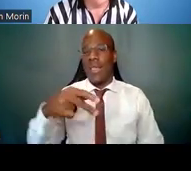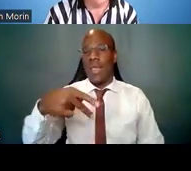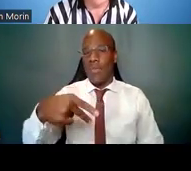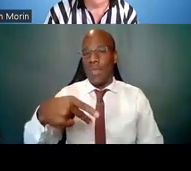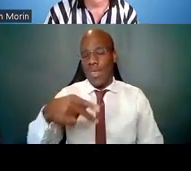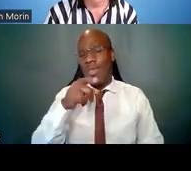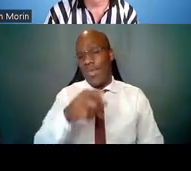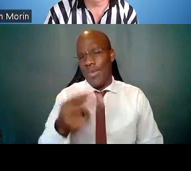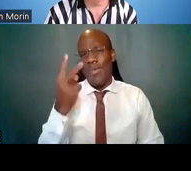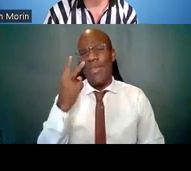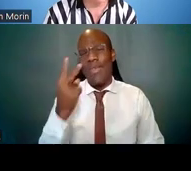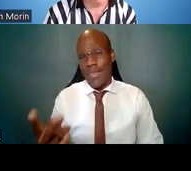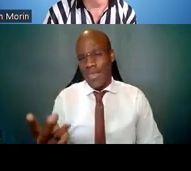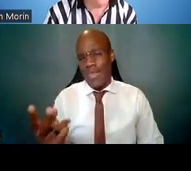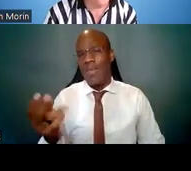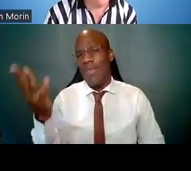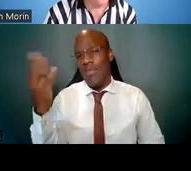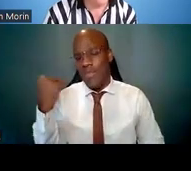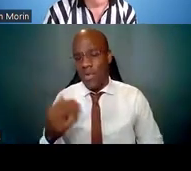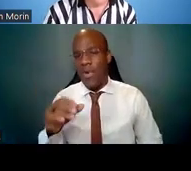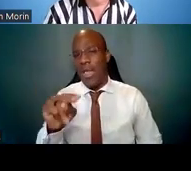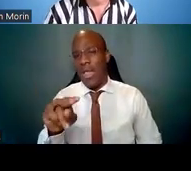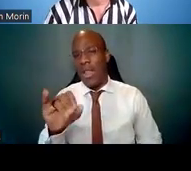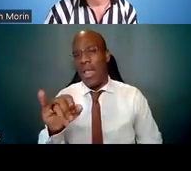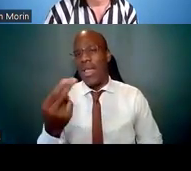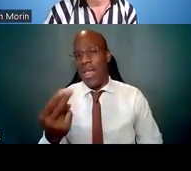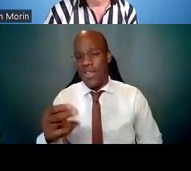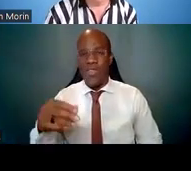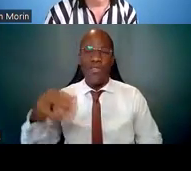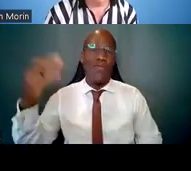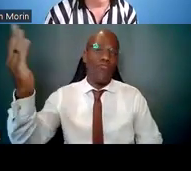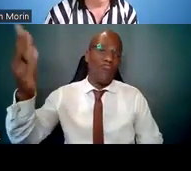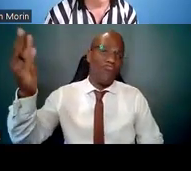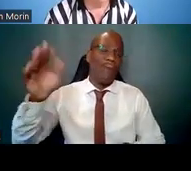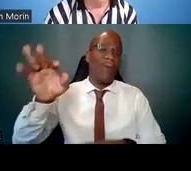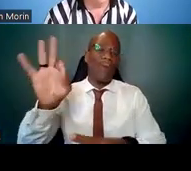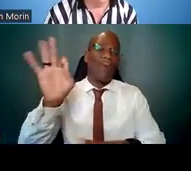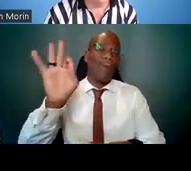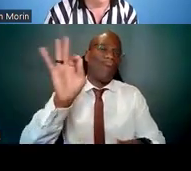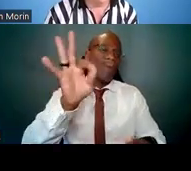NIH strongly encouraged them for trainees and fellowships.